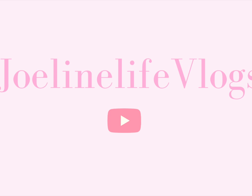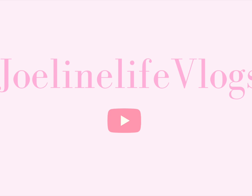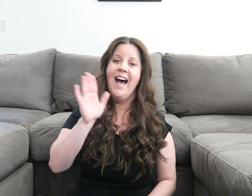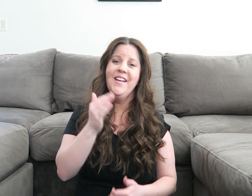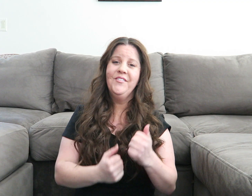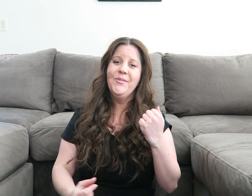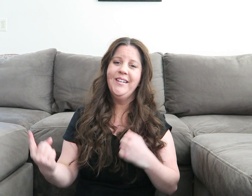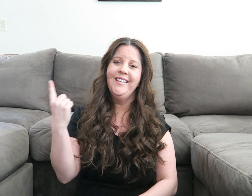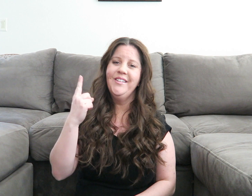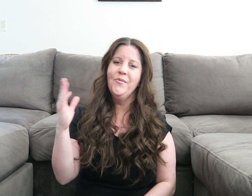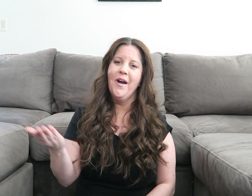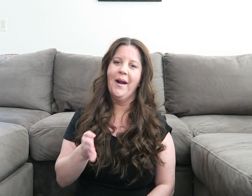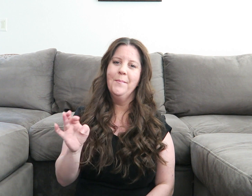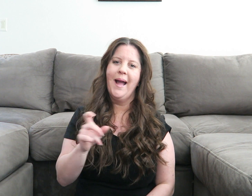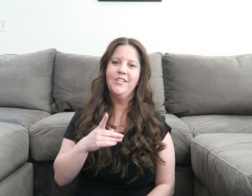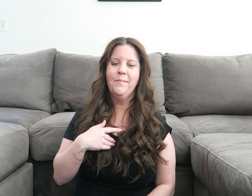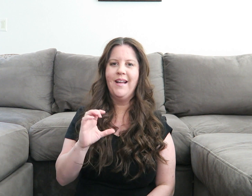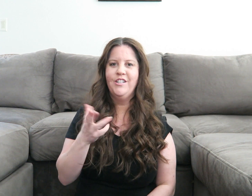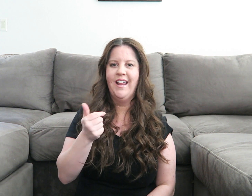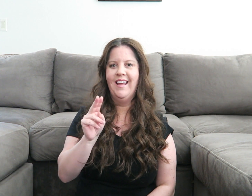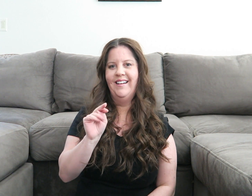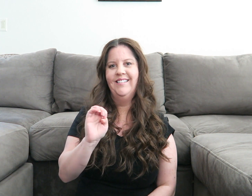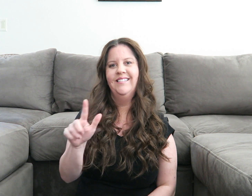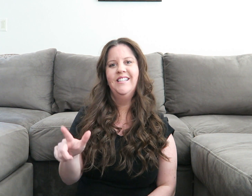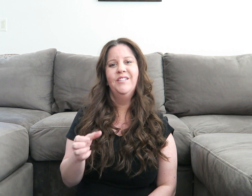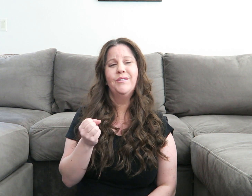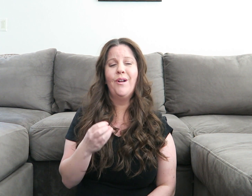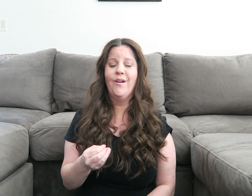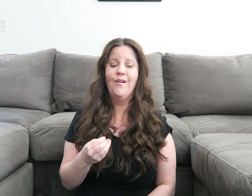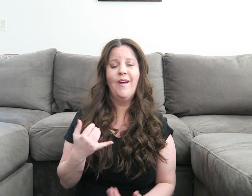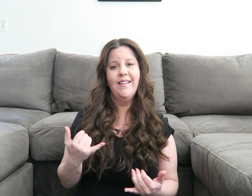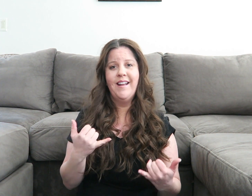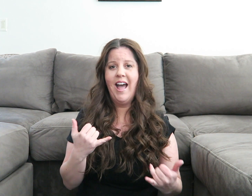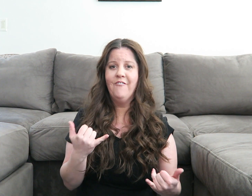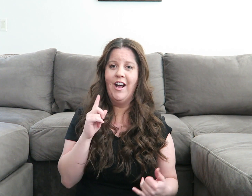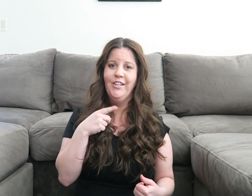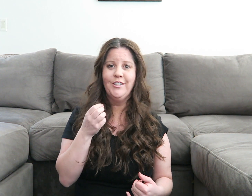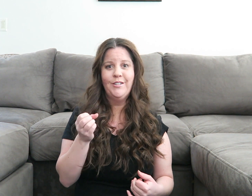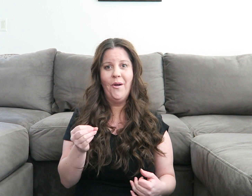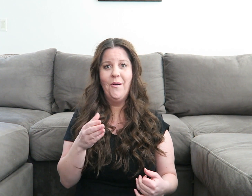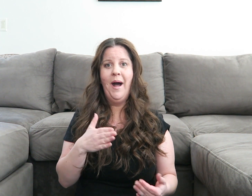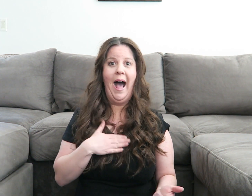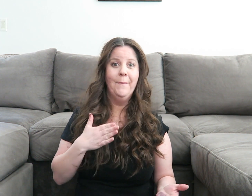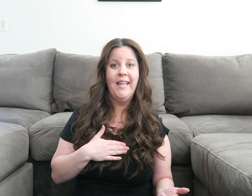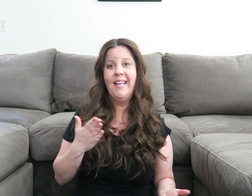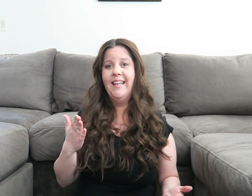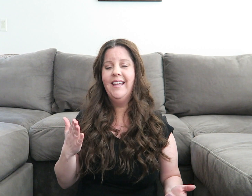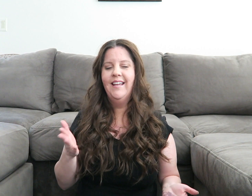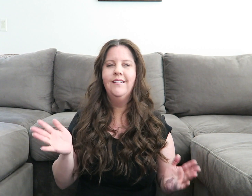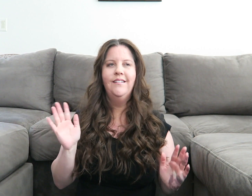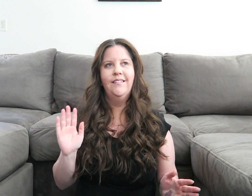Hi everyone! Welcome back to my channel. So right now if I look so happy